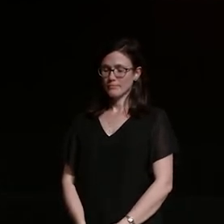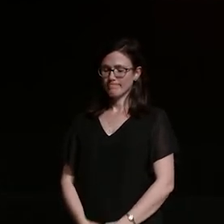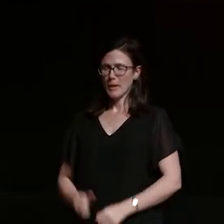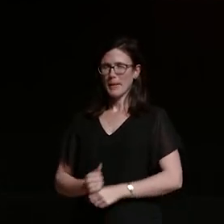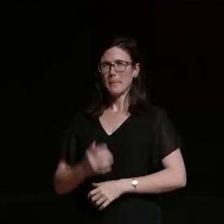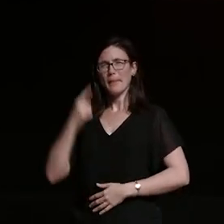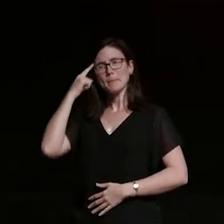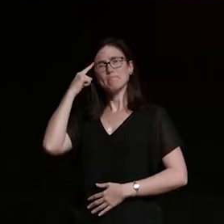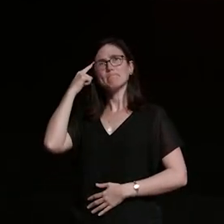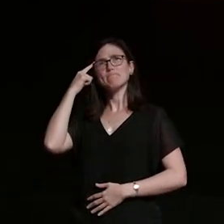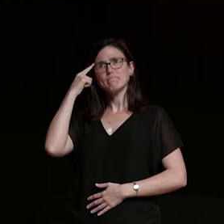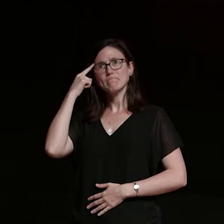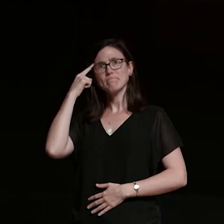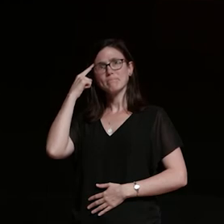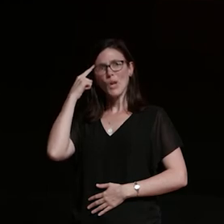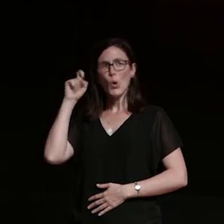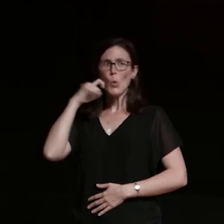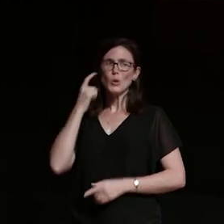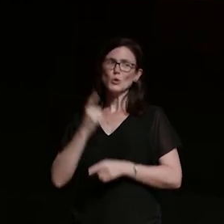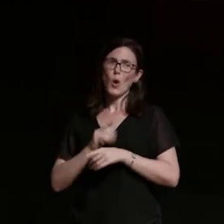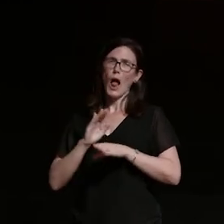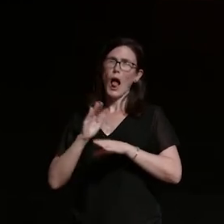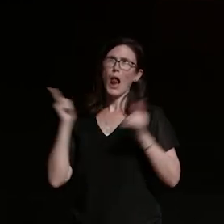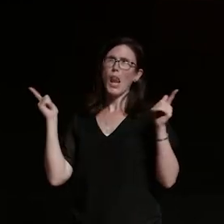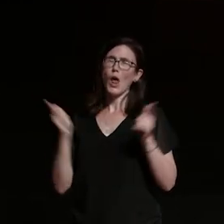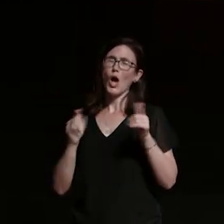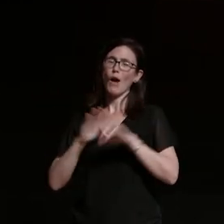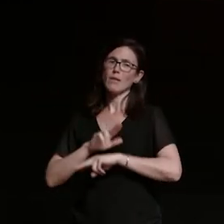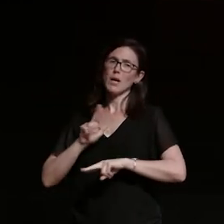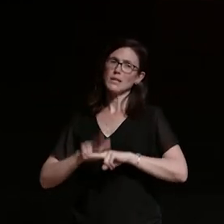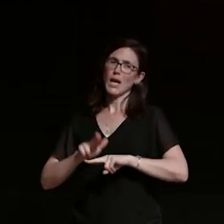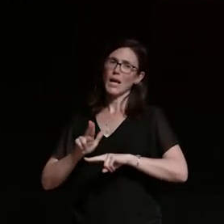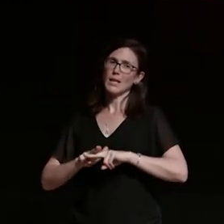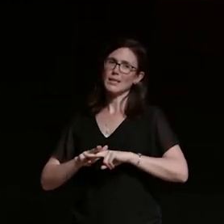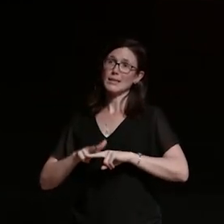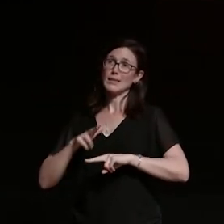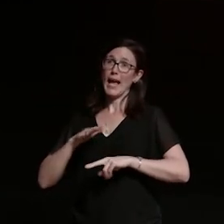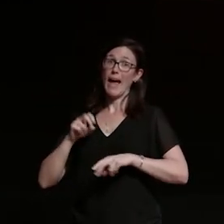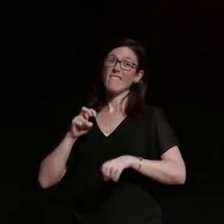dad uh yeah we're gonna talk a lot about him um because i've got things to work out obviously and